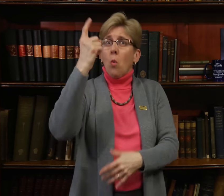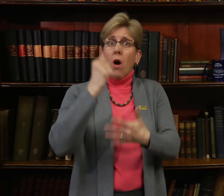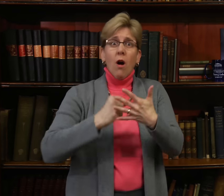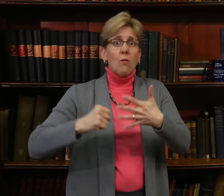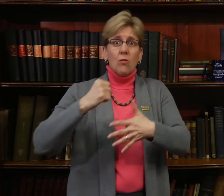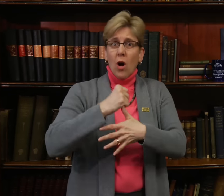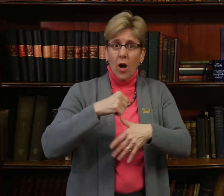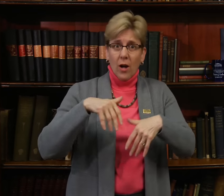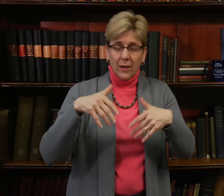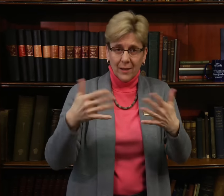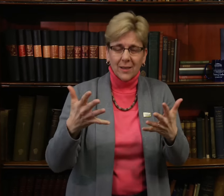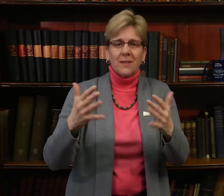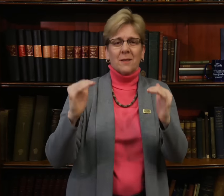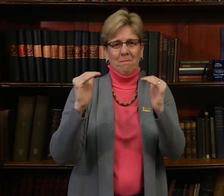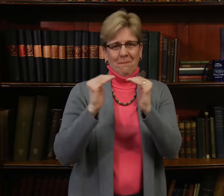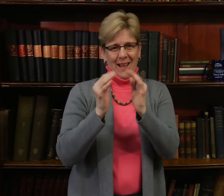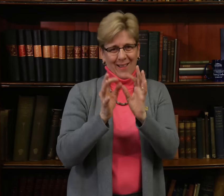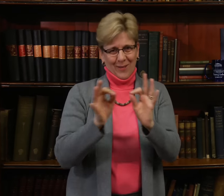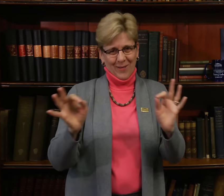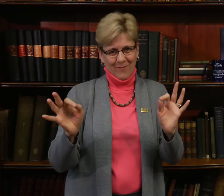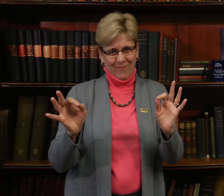One of these priorities is bilingualism,